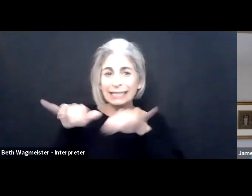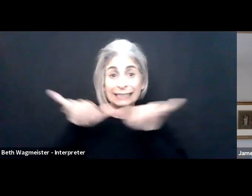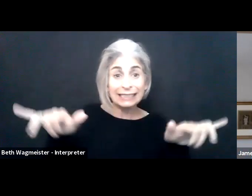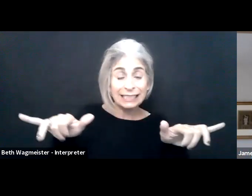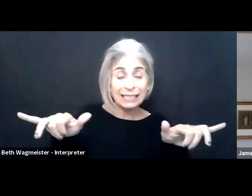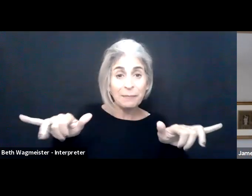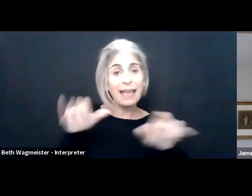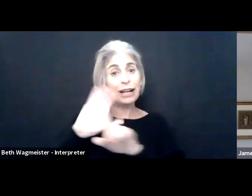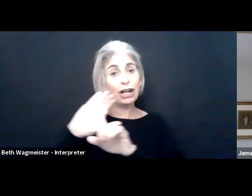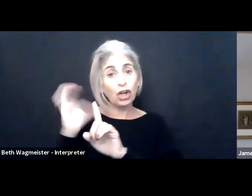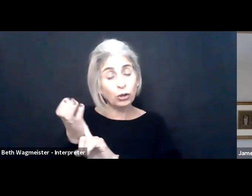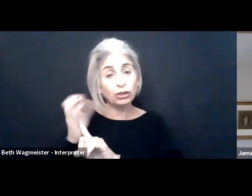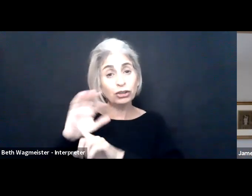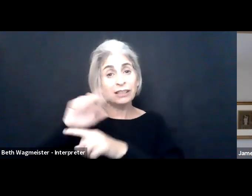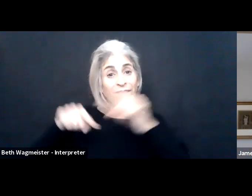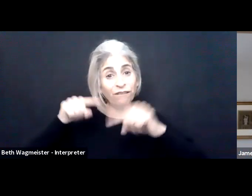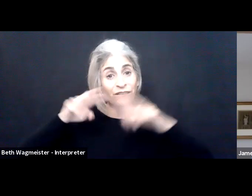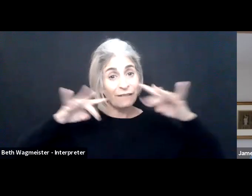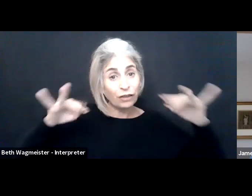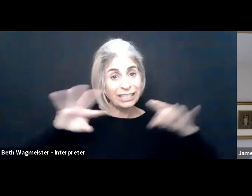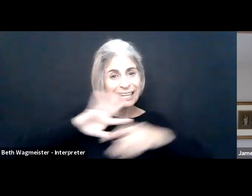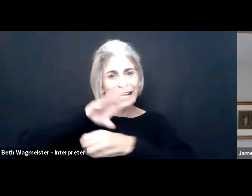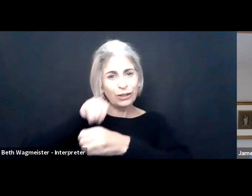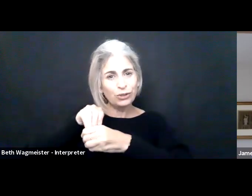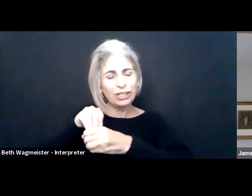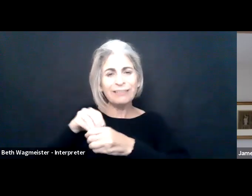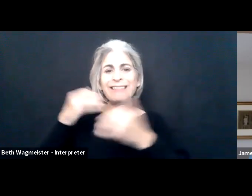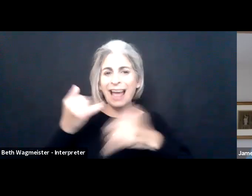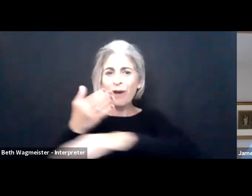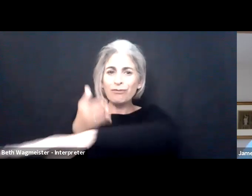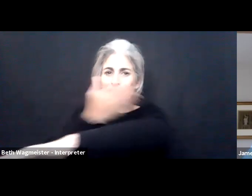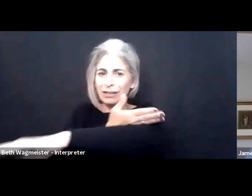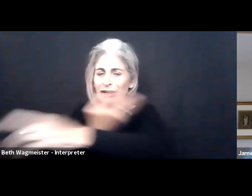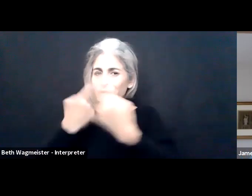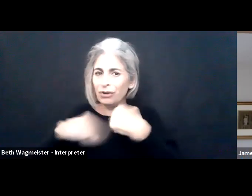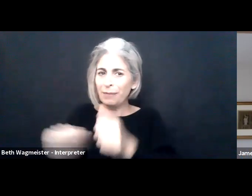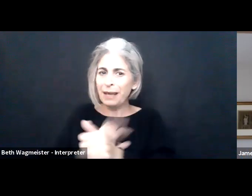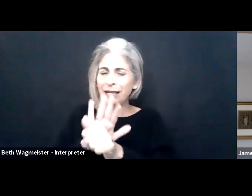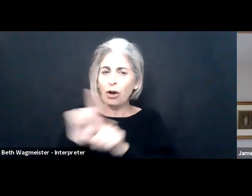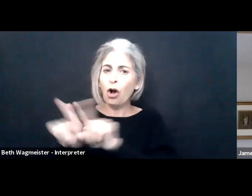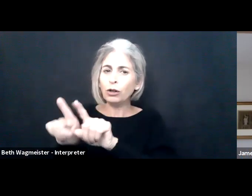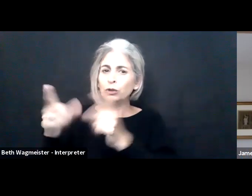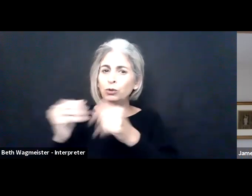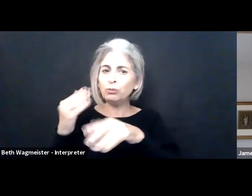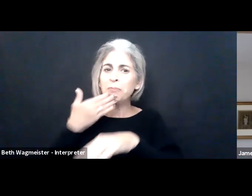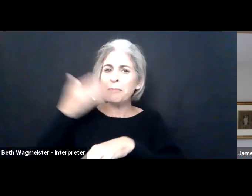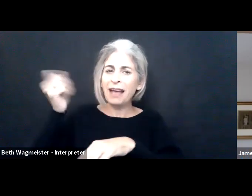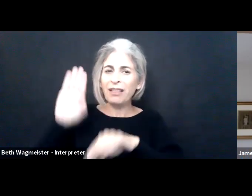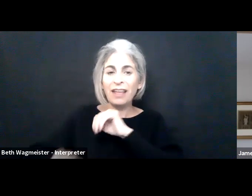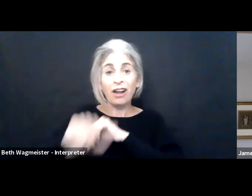those organizations, those employers who already had systems and a culture of diversity and inclusion in place fared